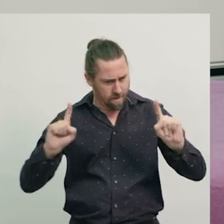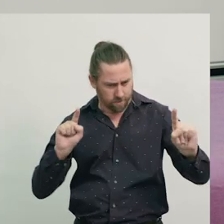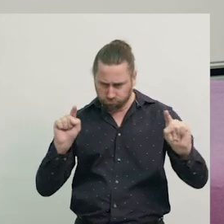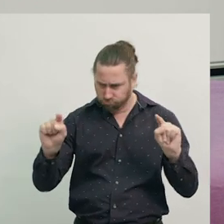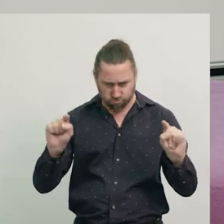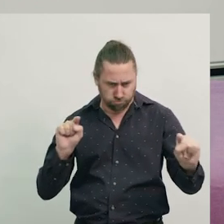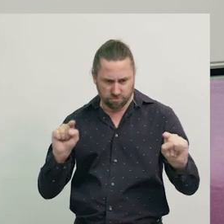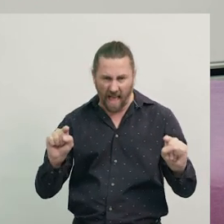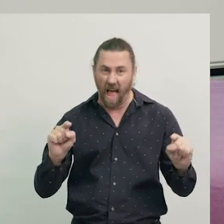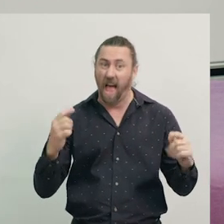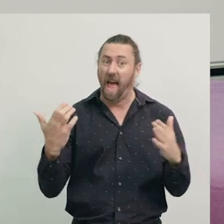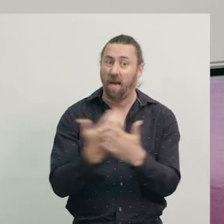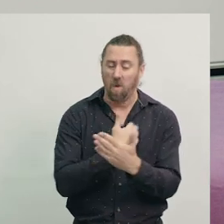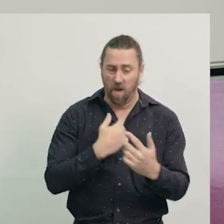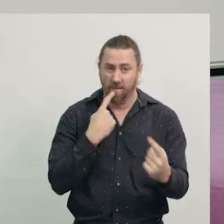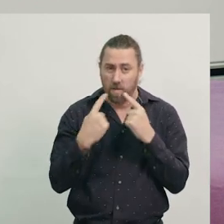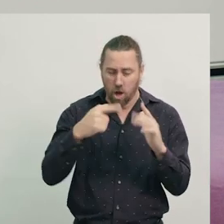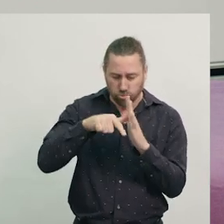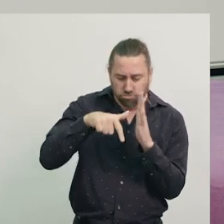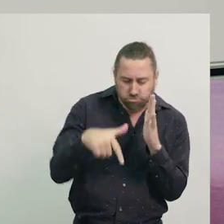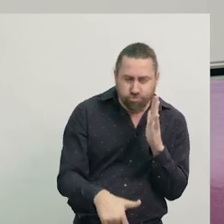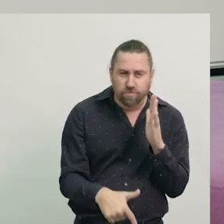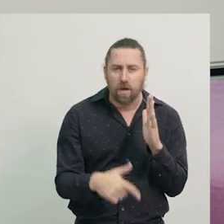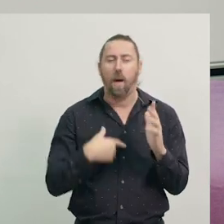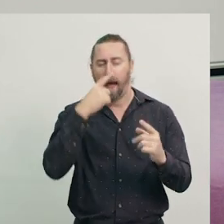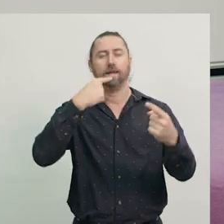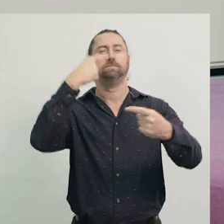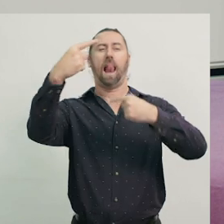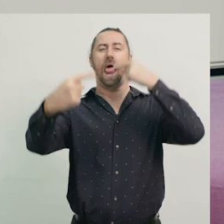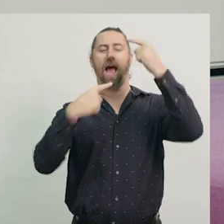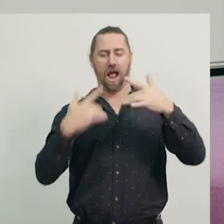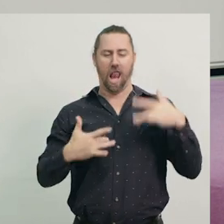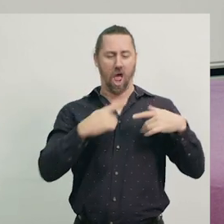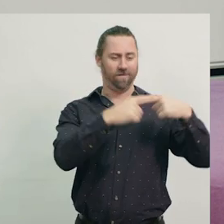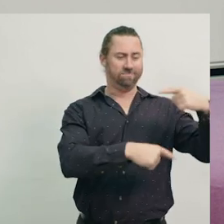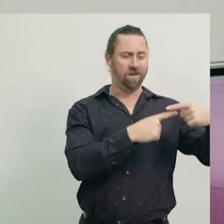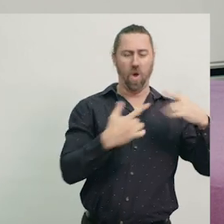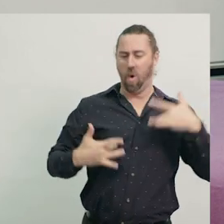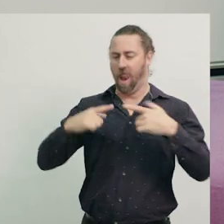we have more details to use in explanations of the life cycles of living things.